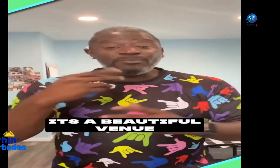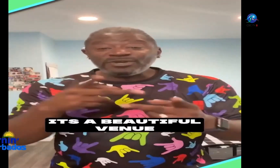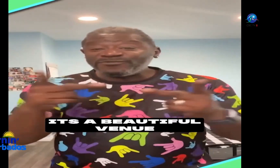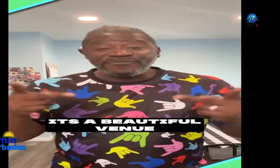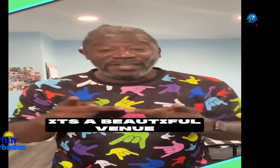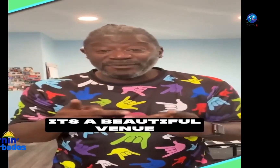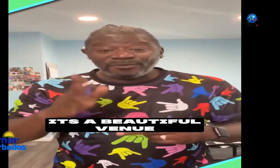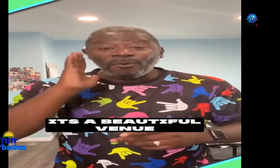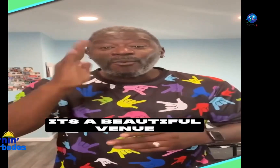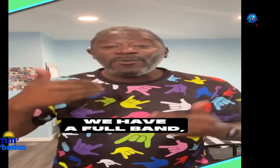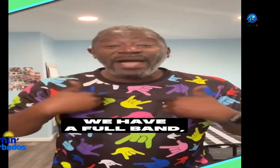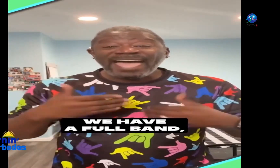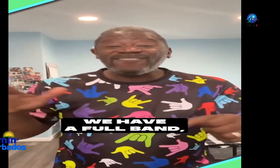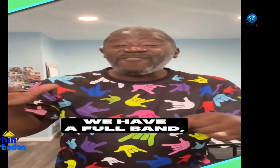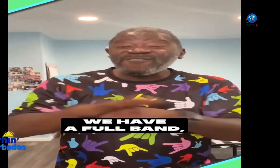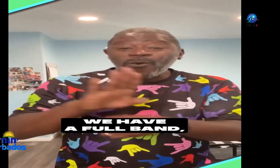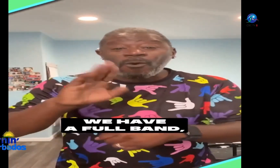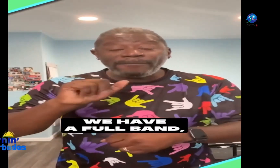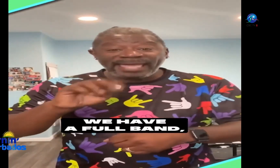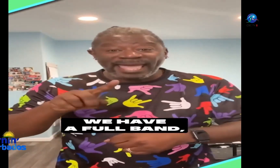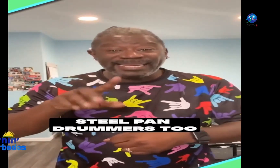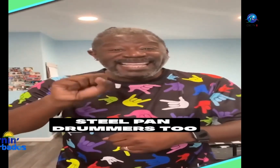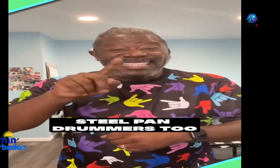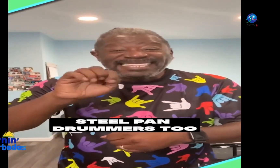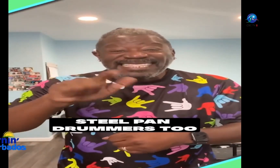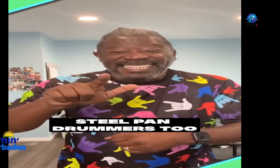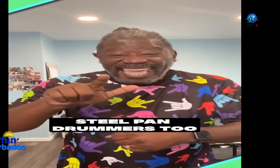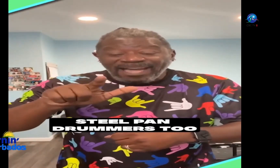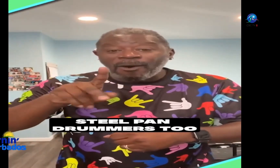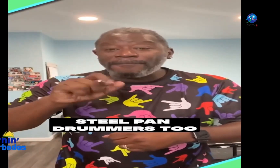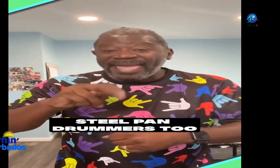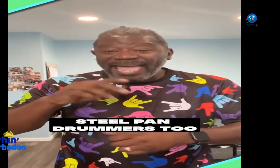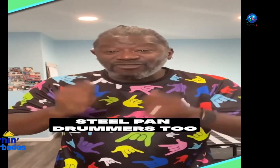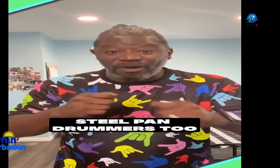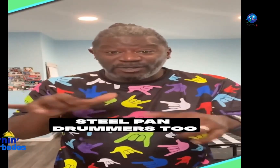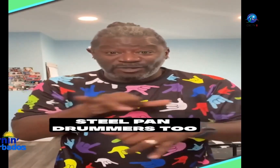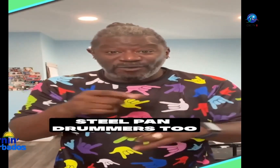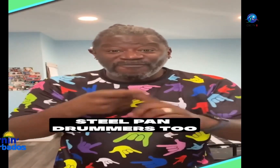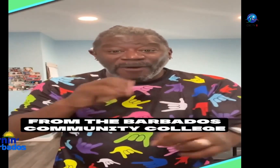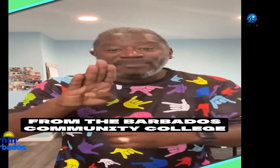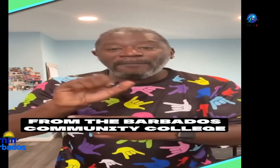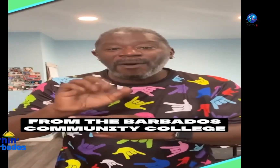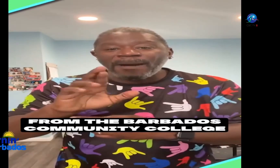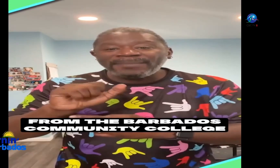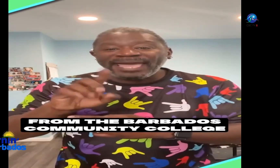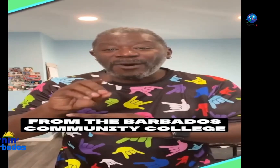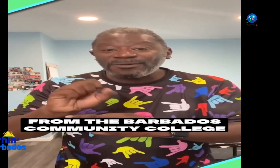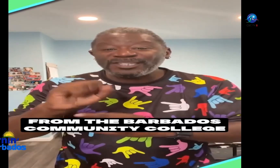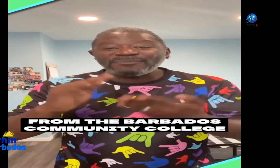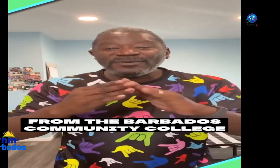it's a beautiful thing we will have a full band still has number two from the Barbados